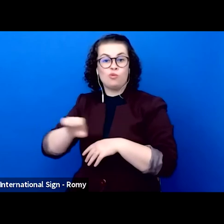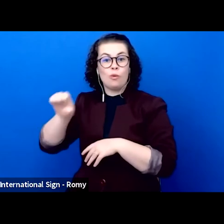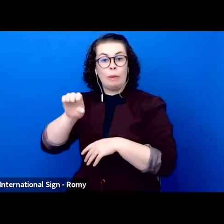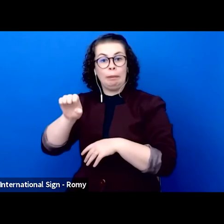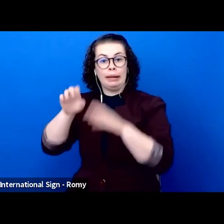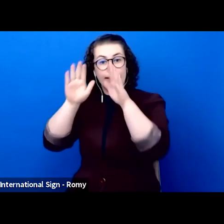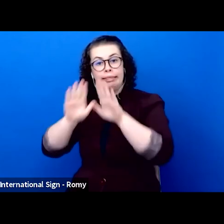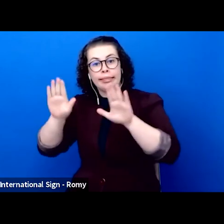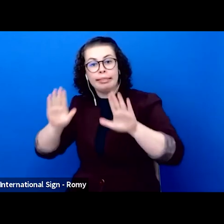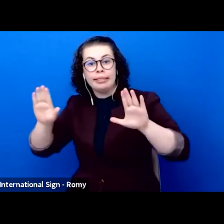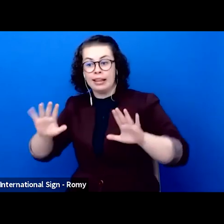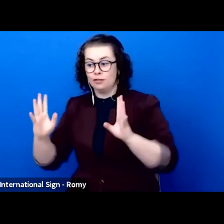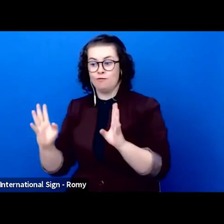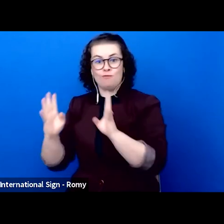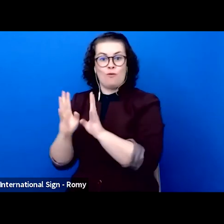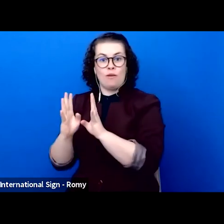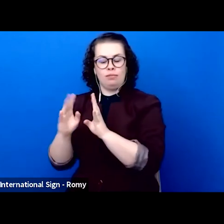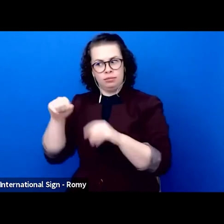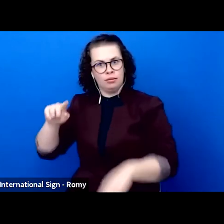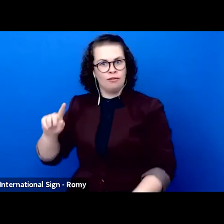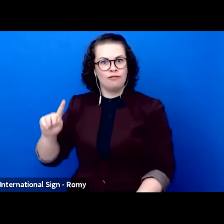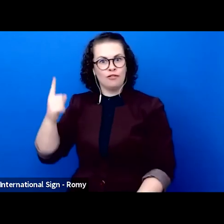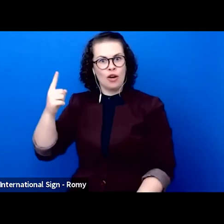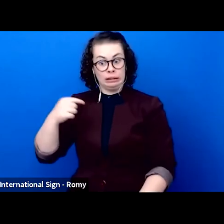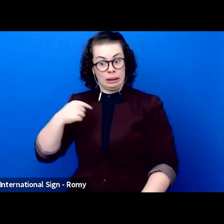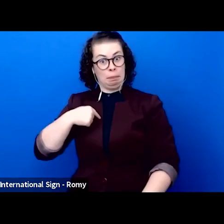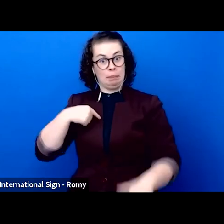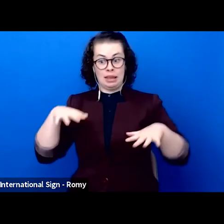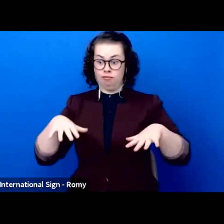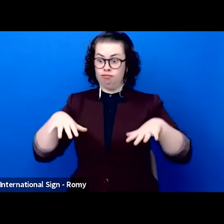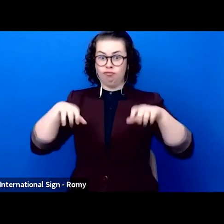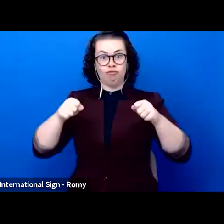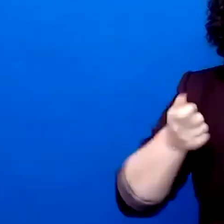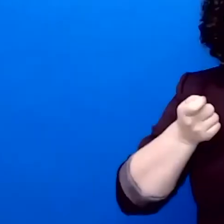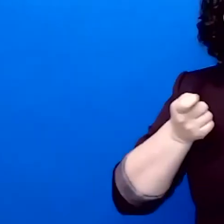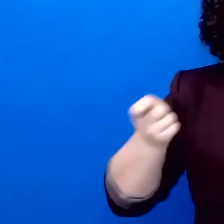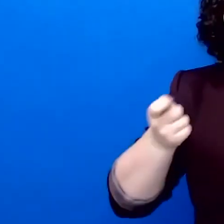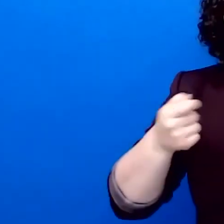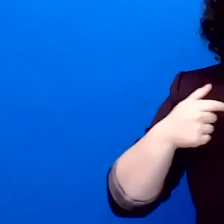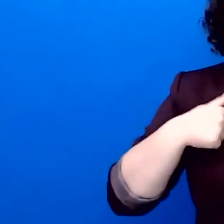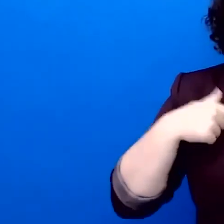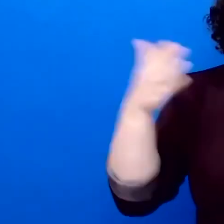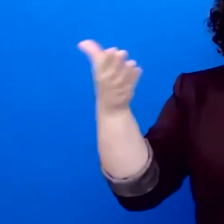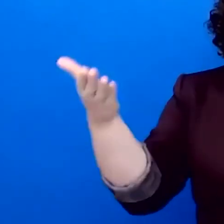first European Theatre Forum I have the honour to welcome you. As the minister has already said